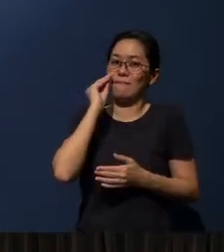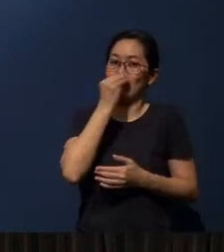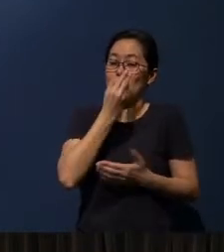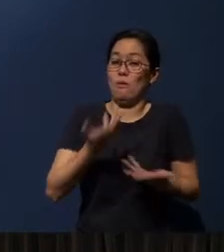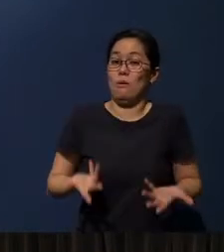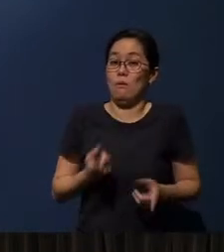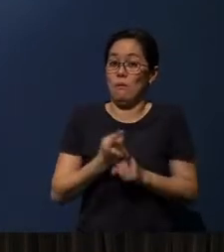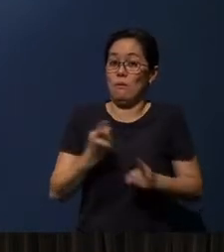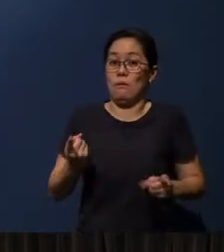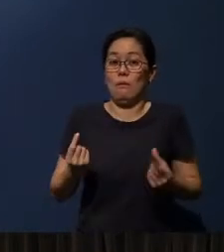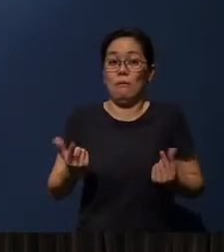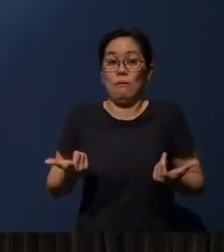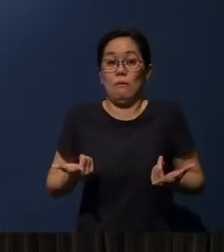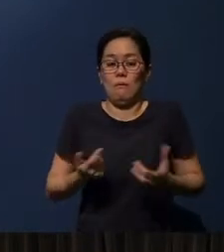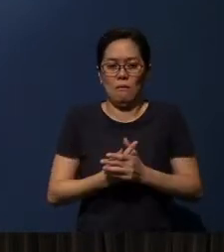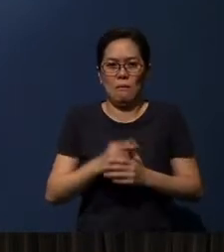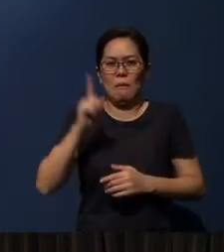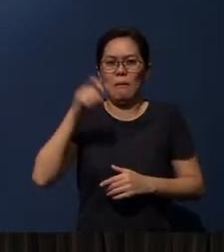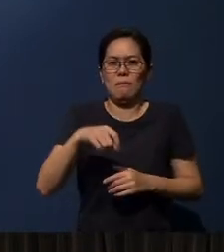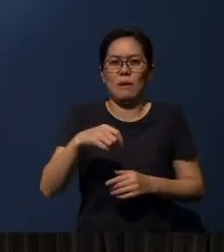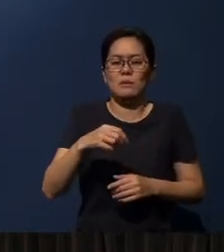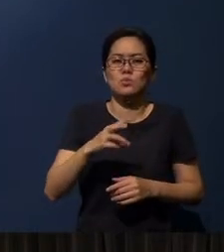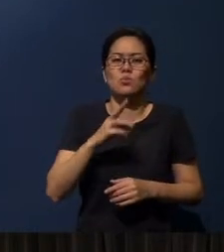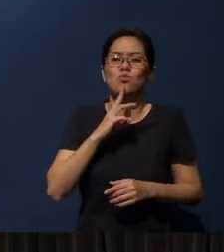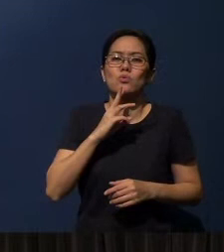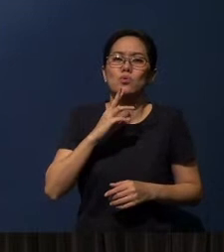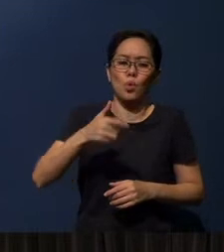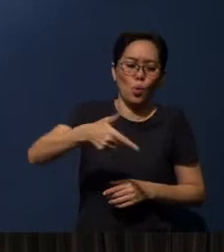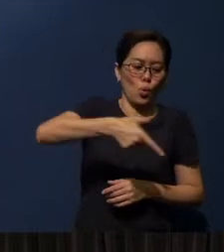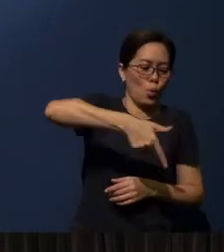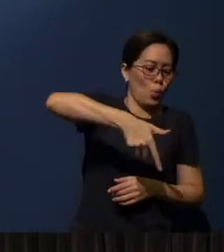You need to water the plant, right?